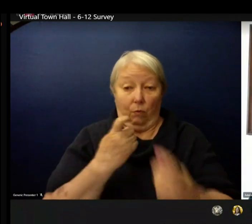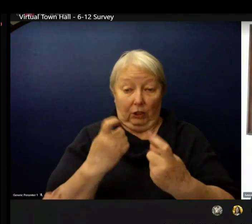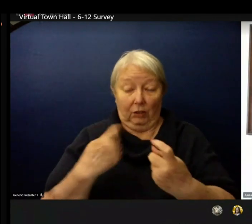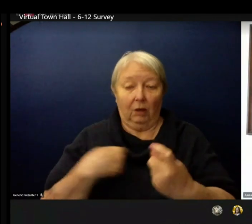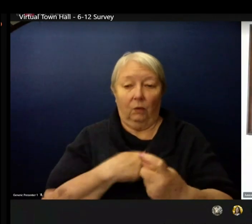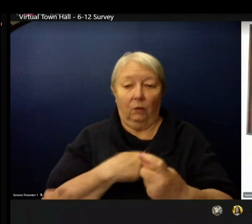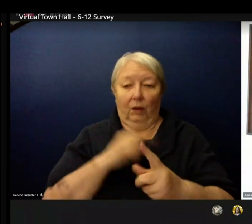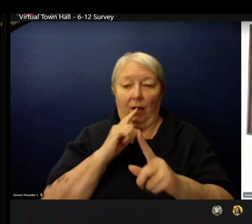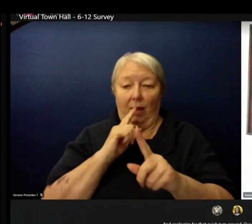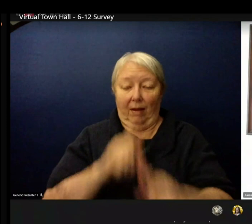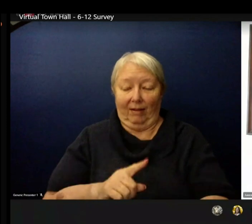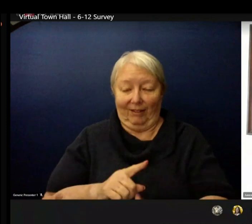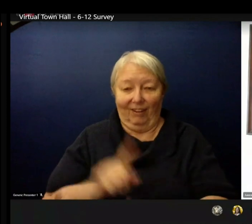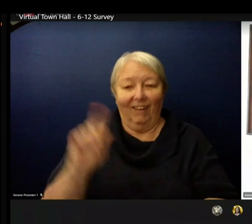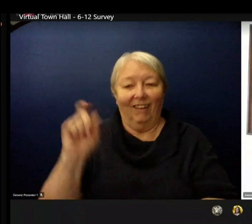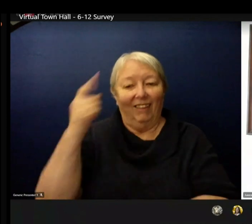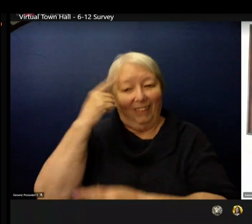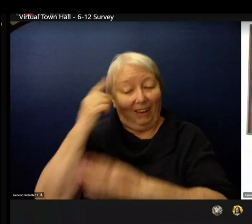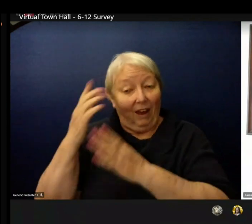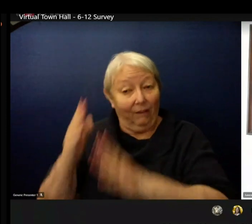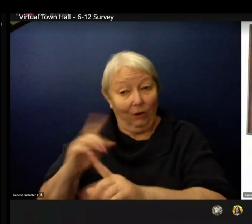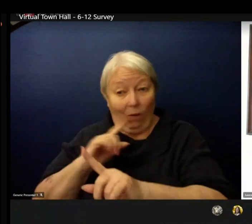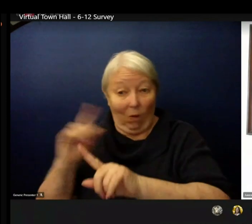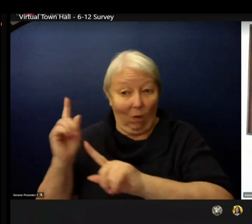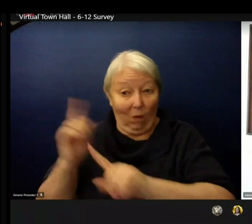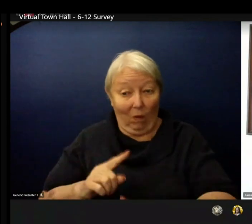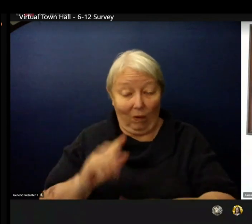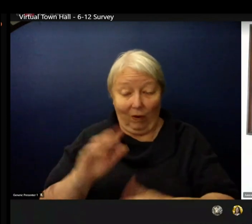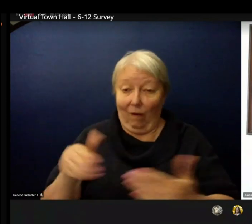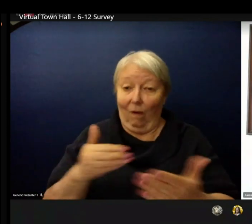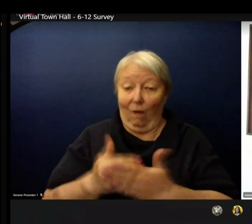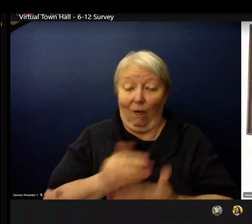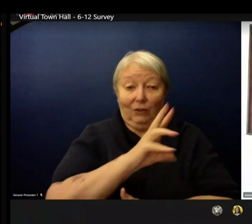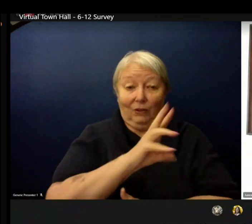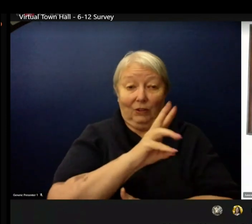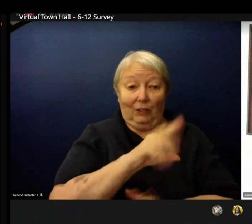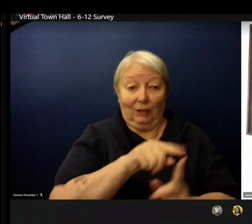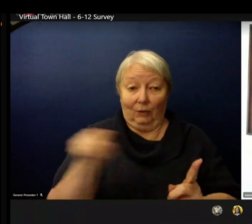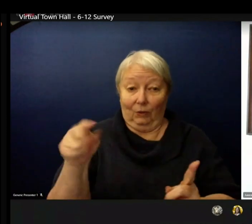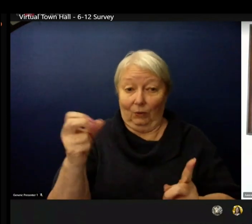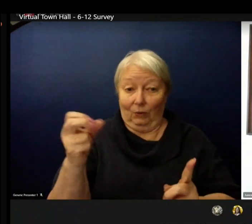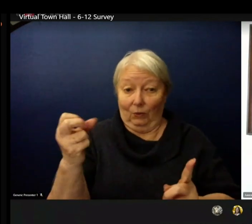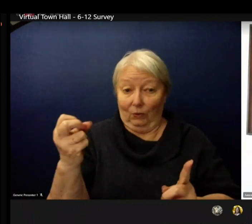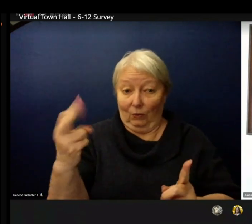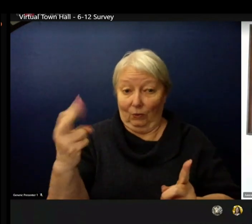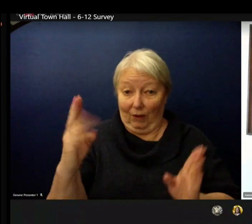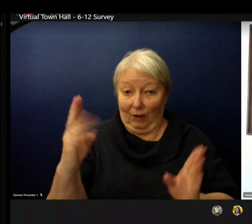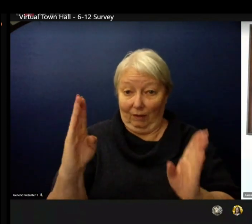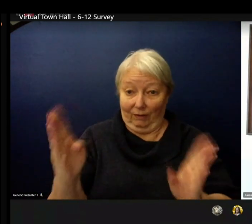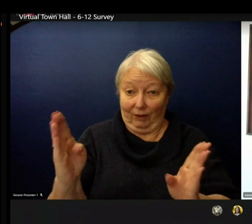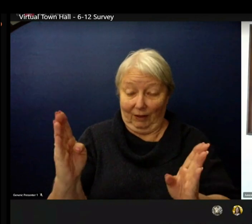to immediately bring back all 6th-12th grade students by April 19th significantly impacted our timelines.